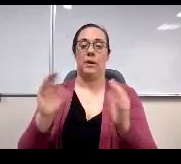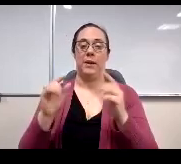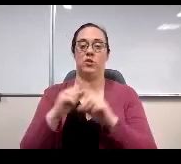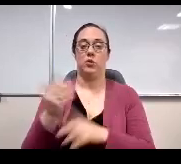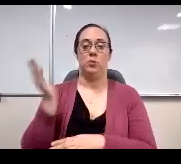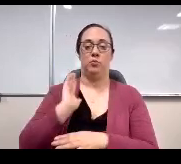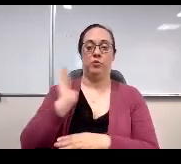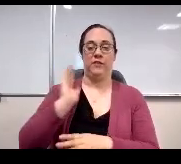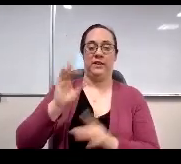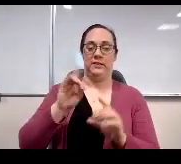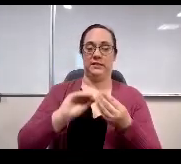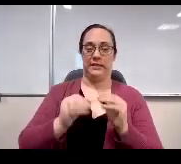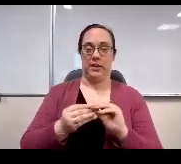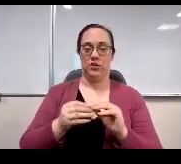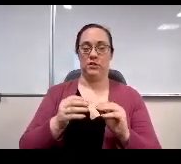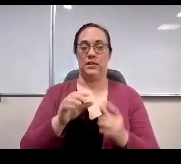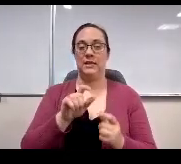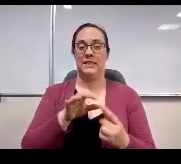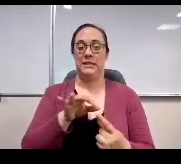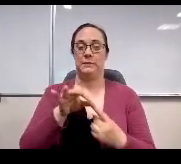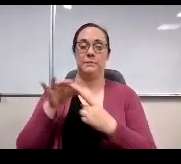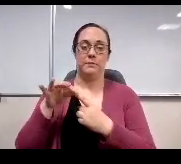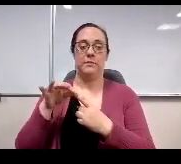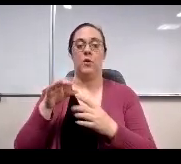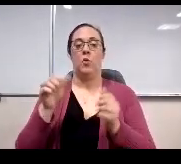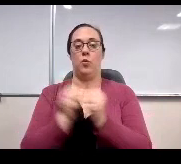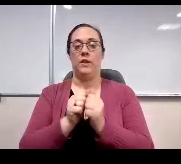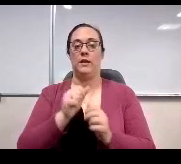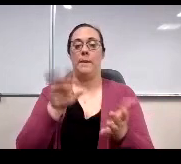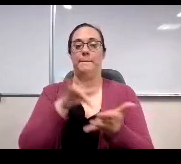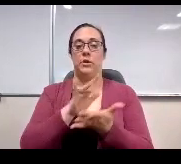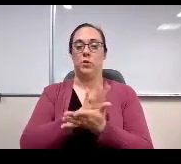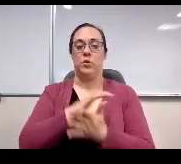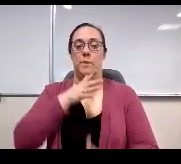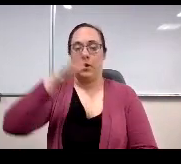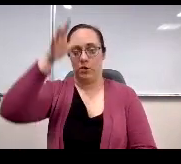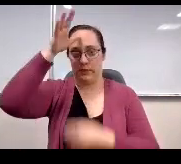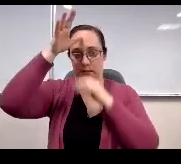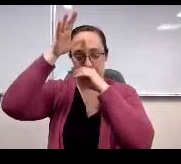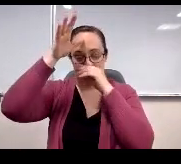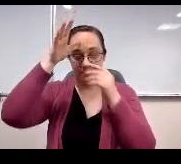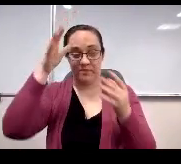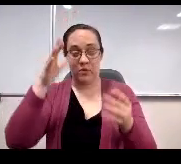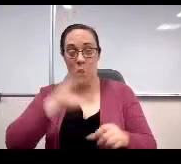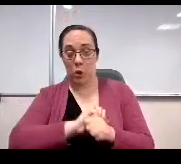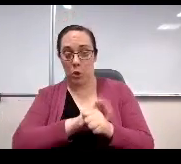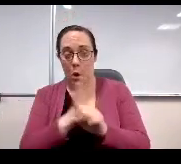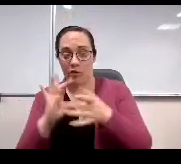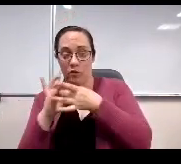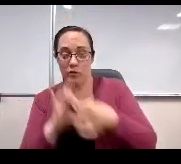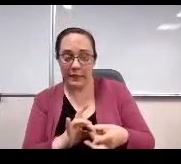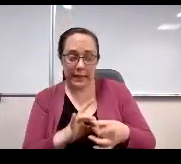Particularly among middle school parents. Could Covid play a role in parent perceptions of excellence?